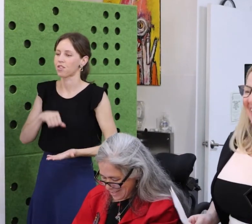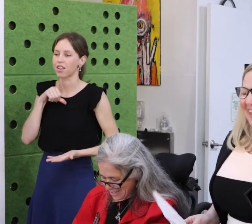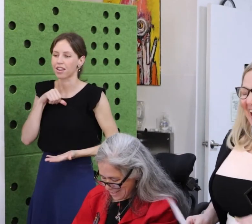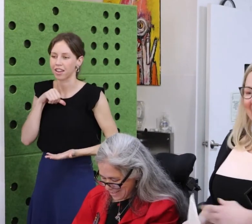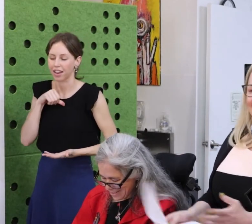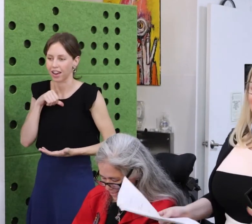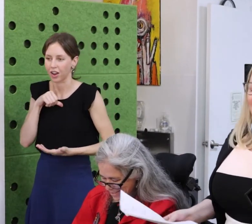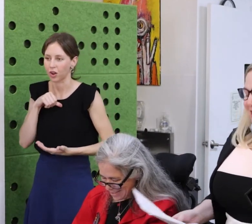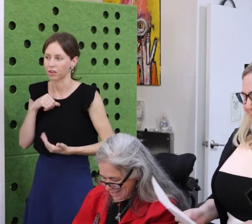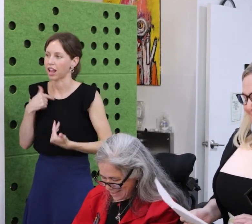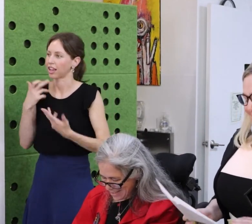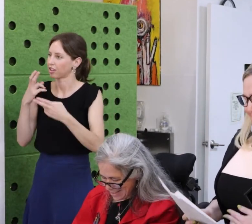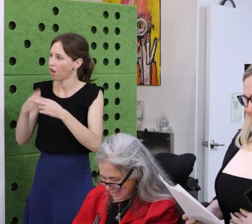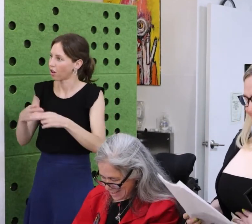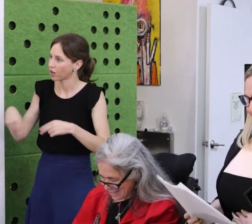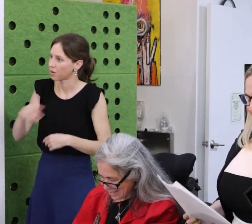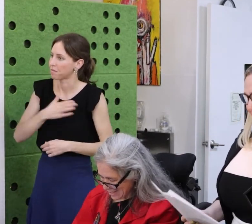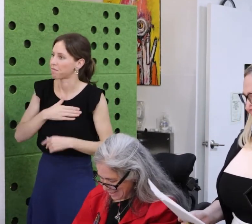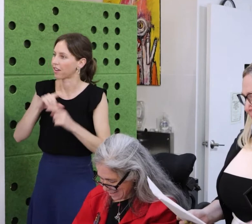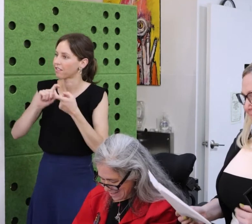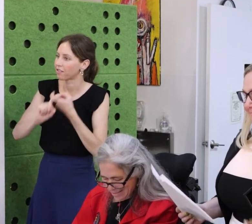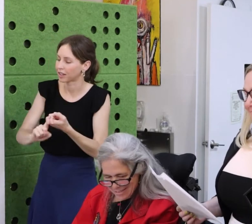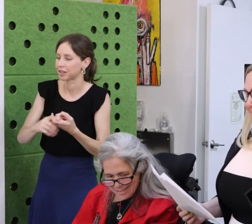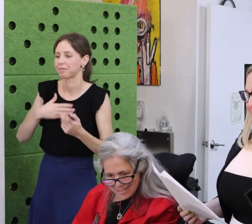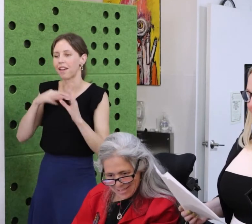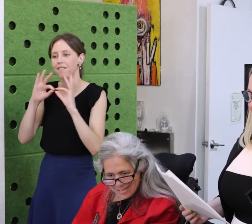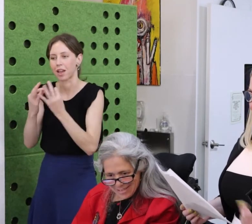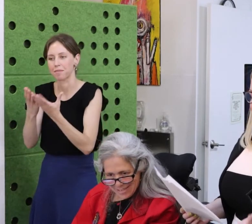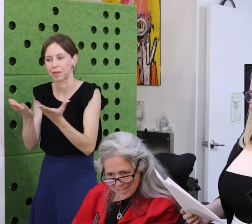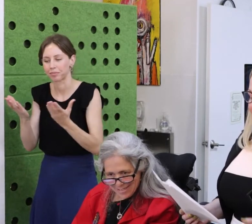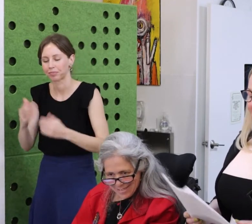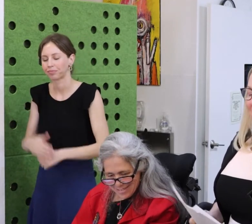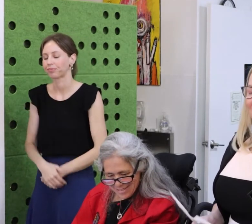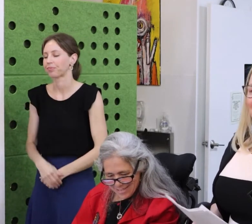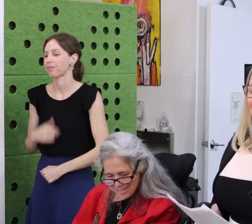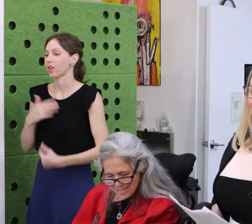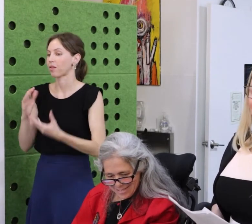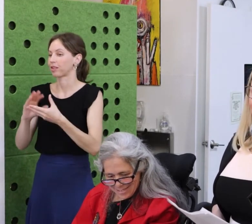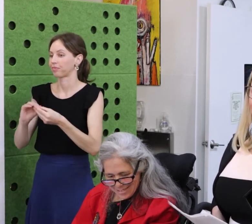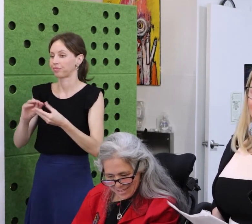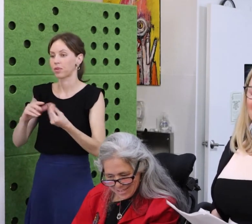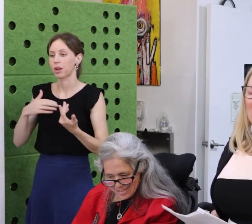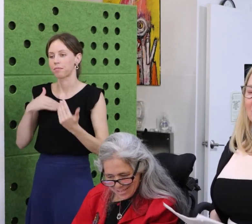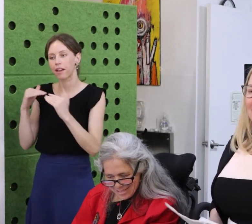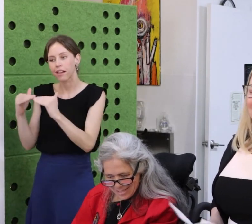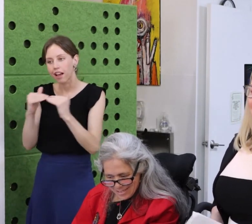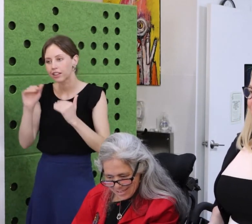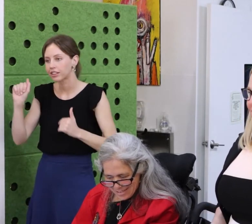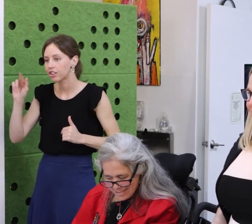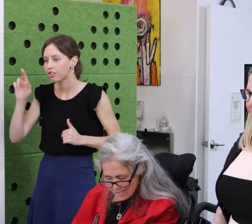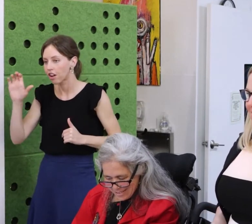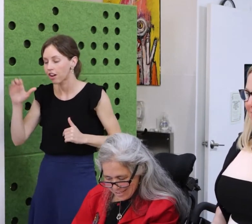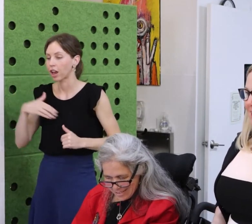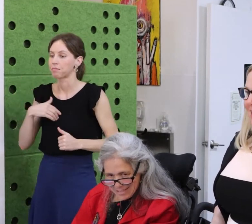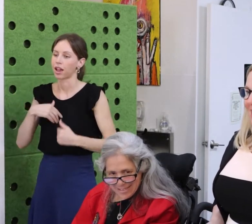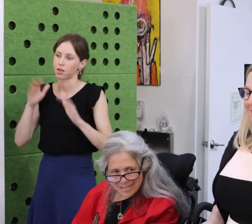This is how it works in the company as well. I appreciate you always having my back and my mic.